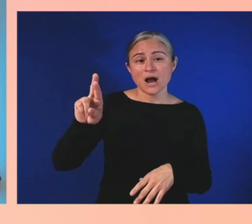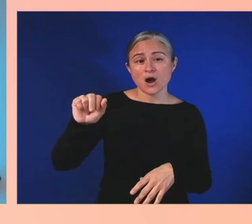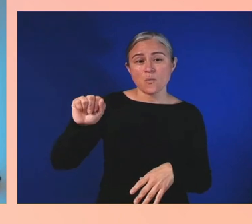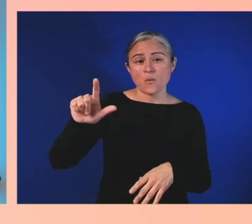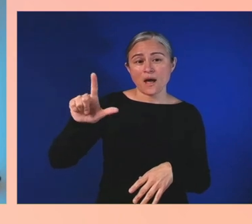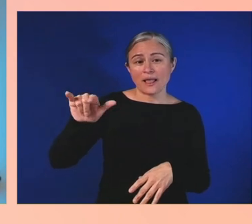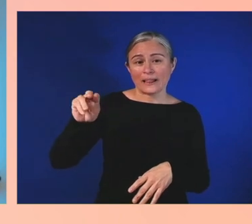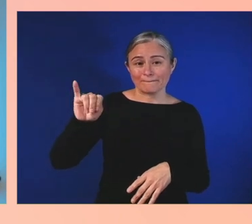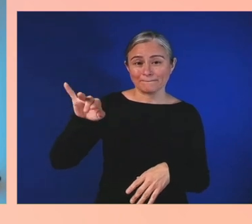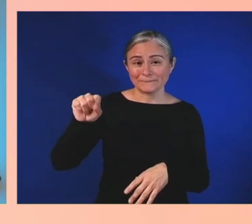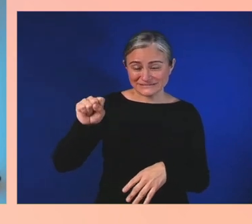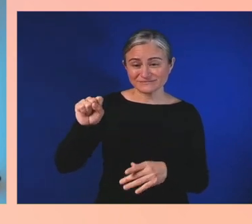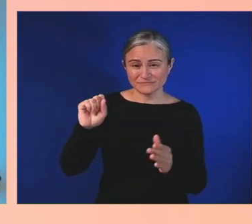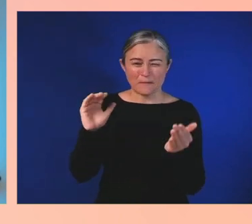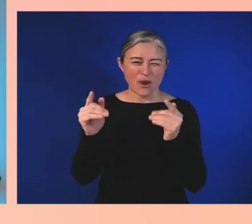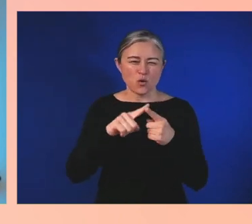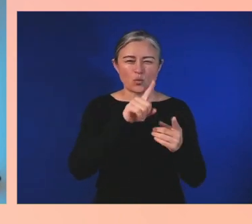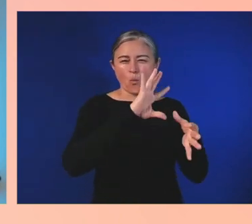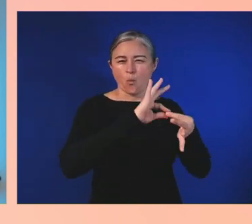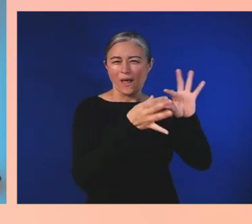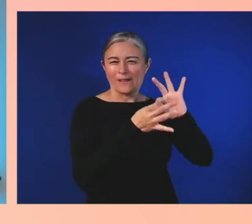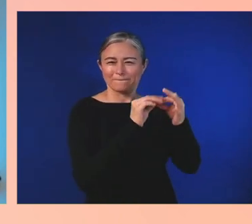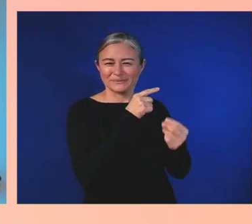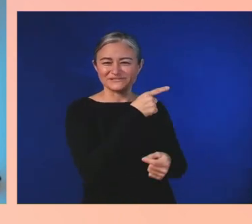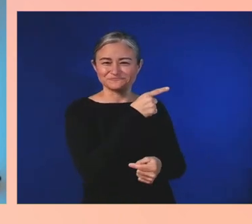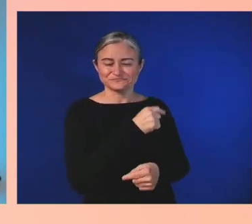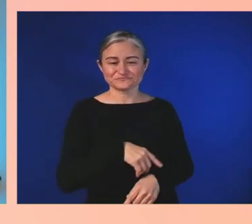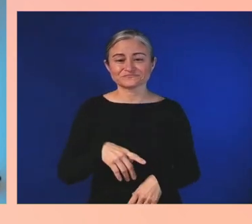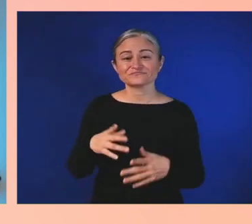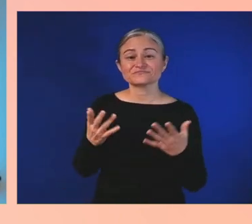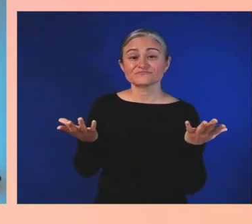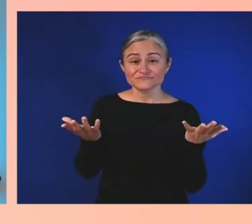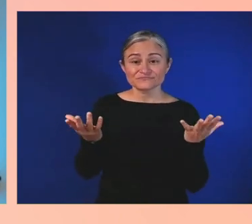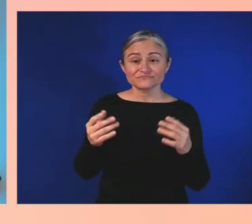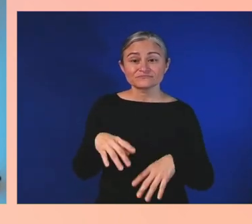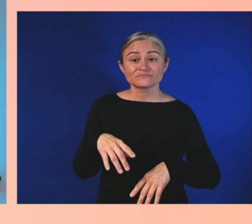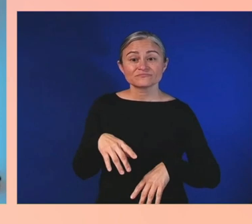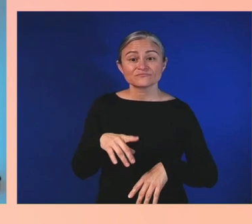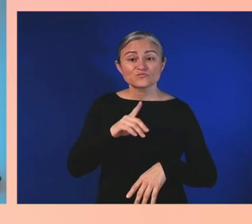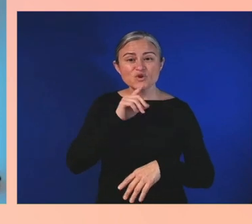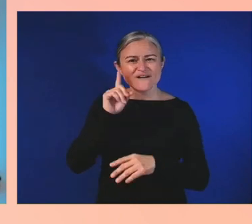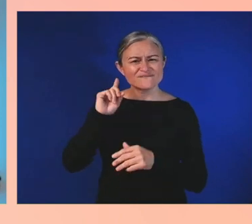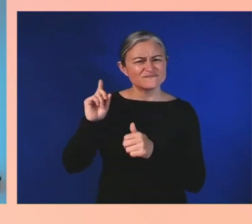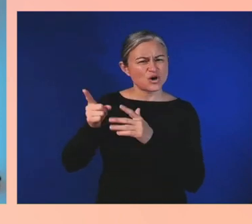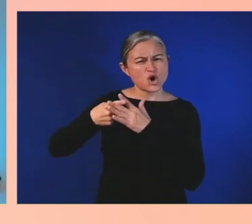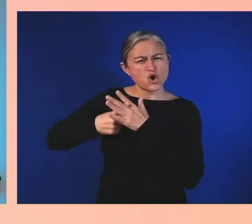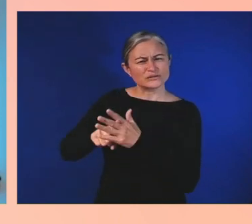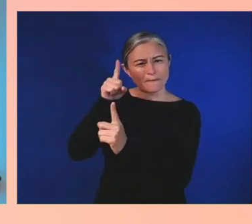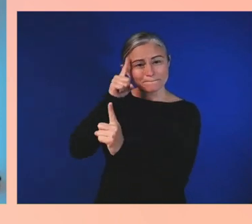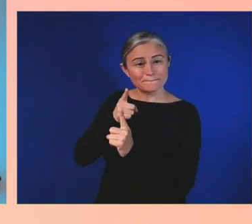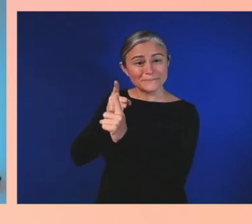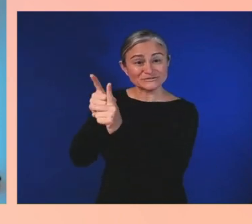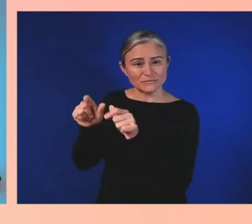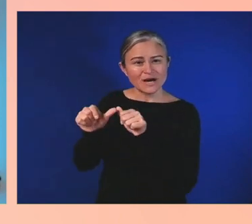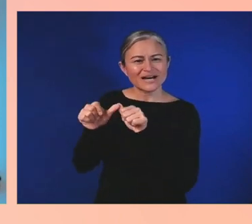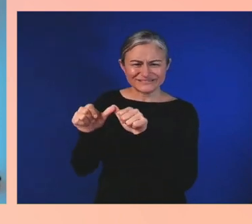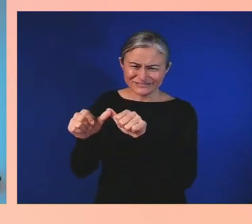But the original mission continues, to get everybody gaming. Like I always say,